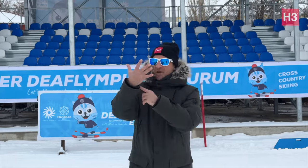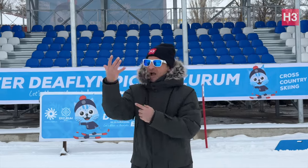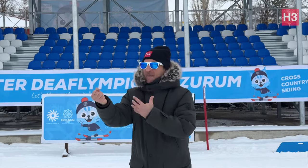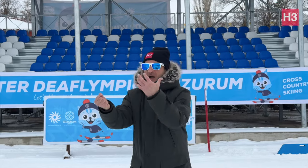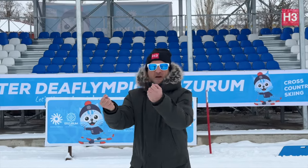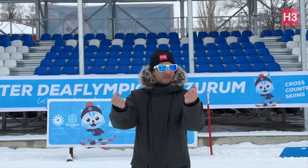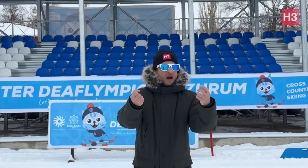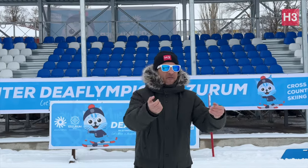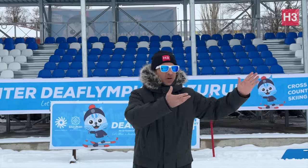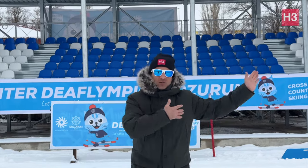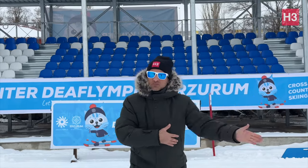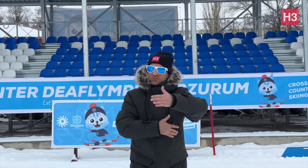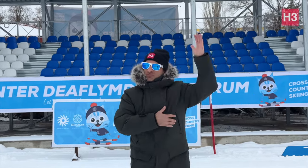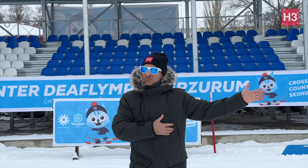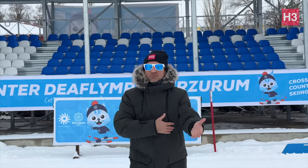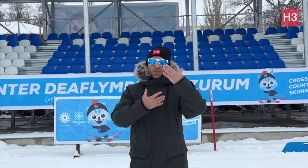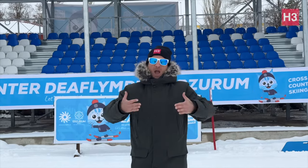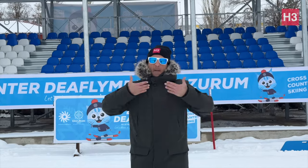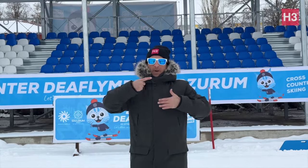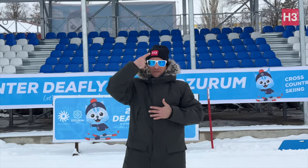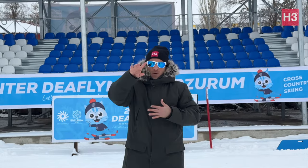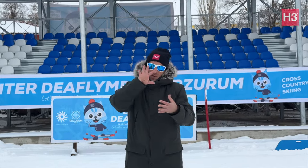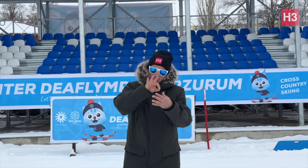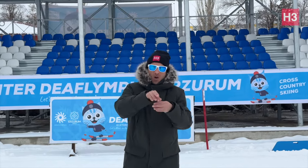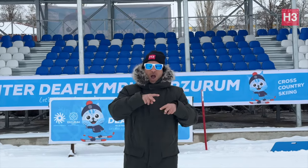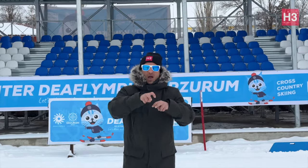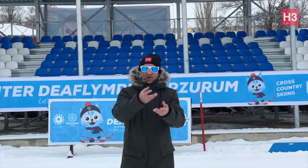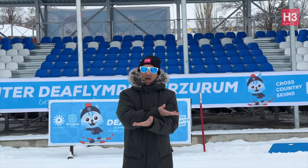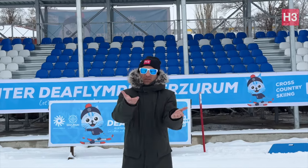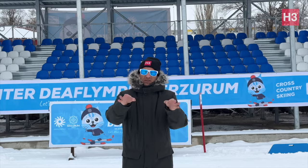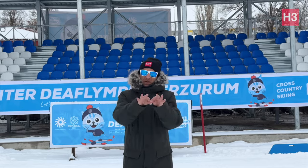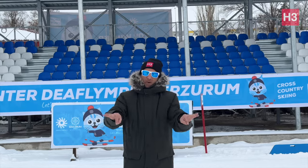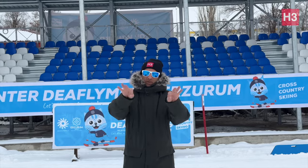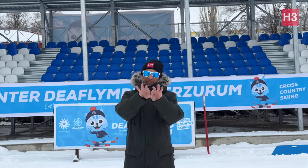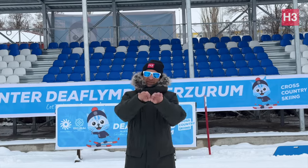compete for their countries.